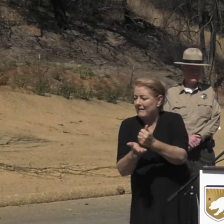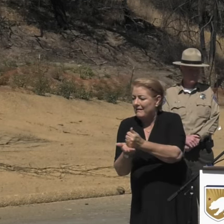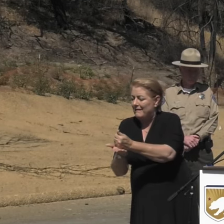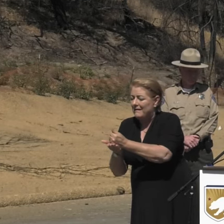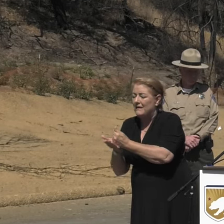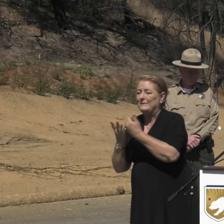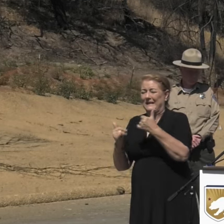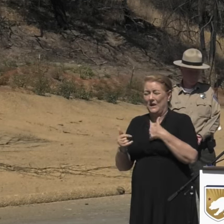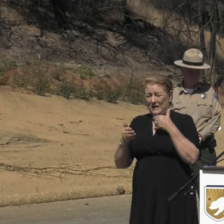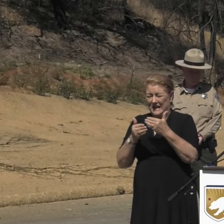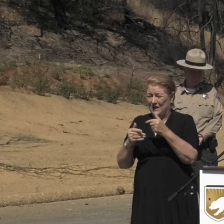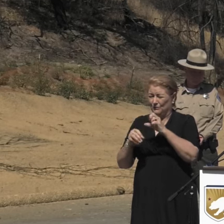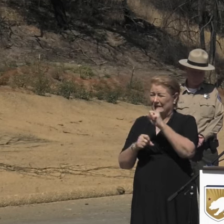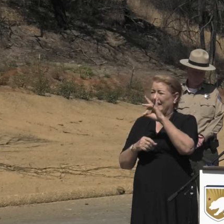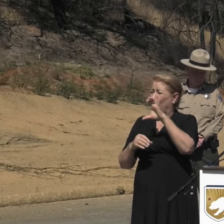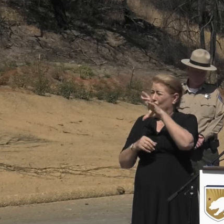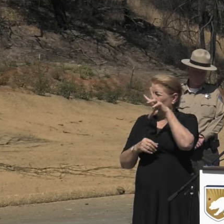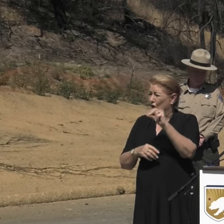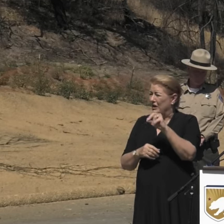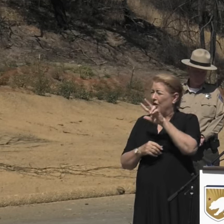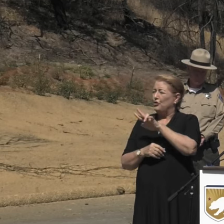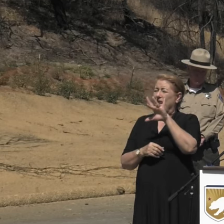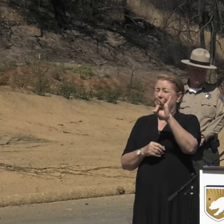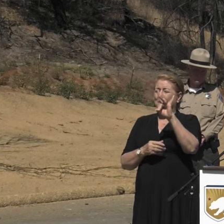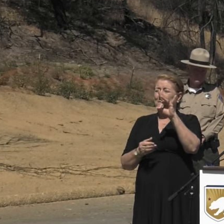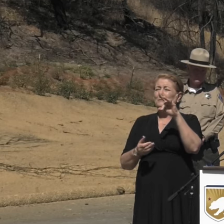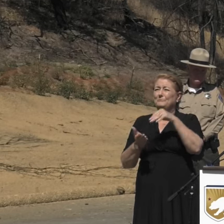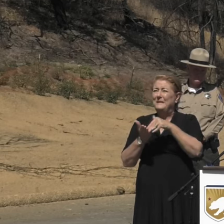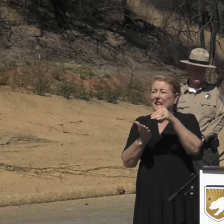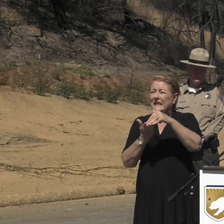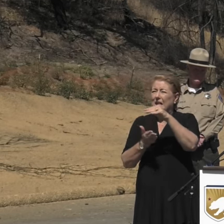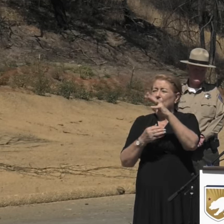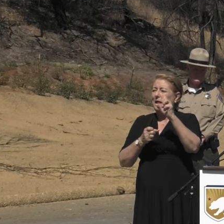After moving more than 838 million pounds of wildfire ash,